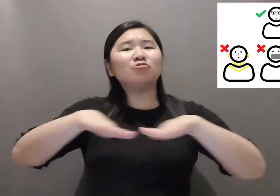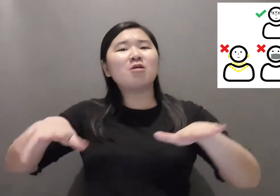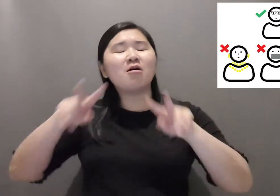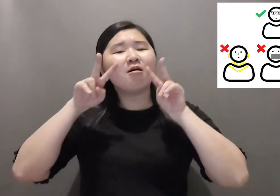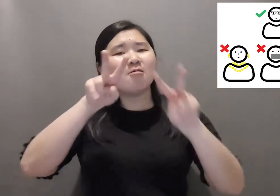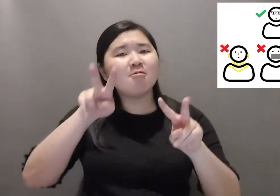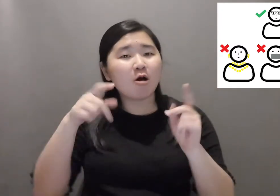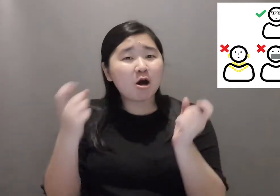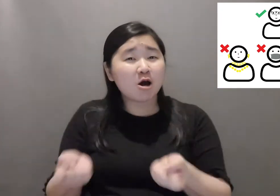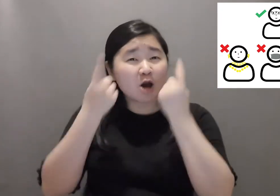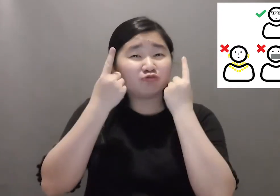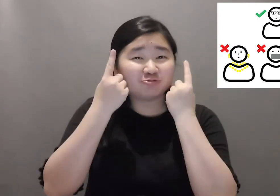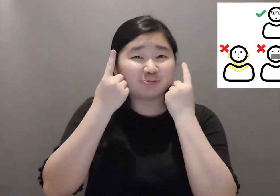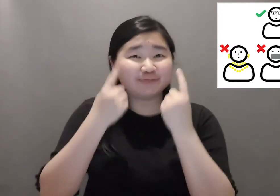Deaf children needs to see the language wholly to understand.